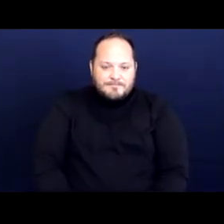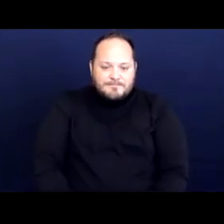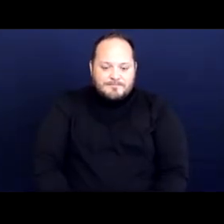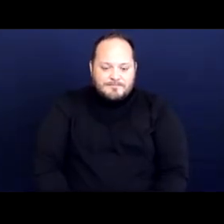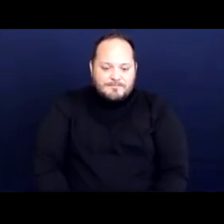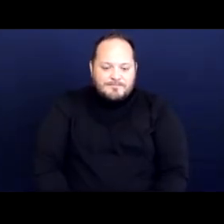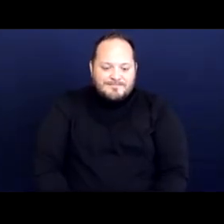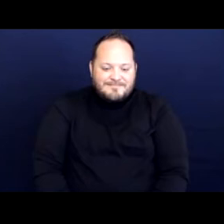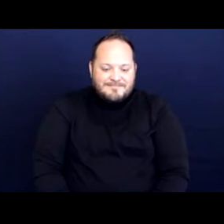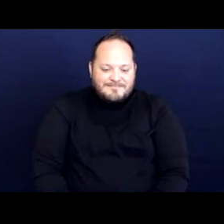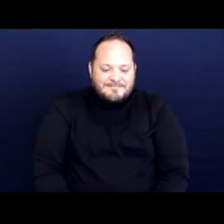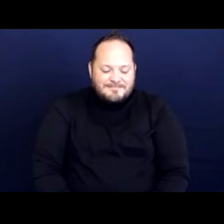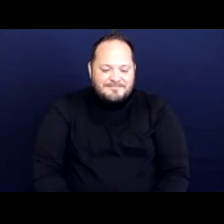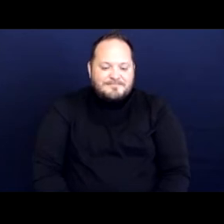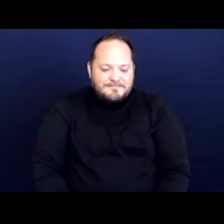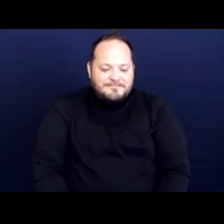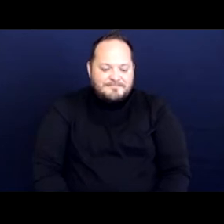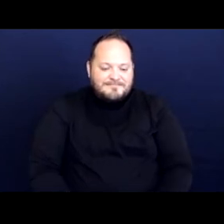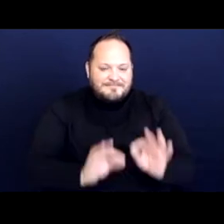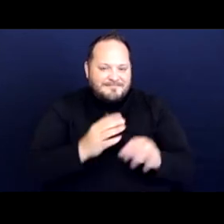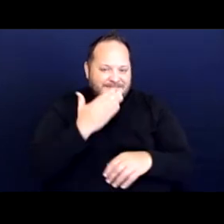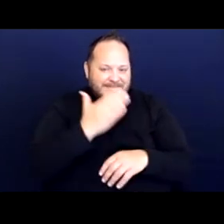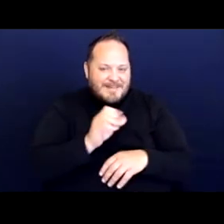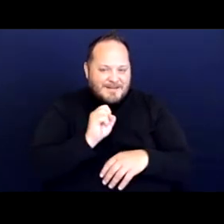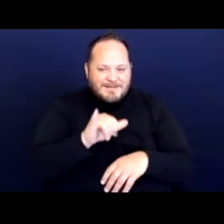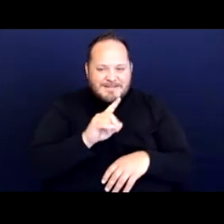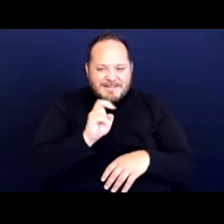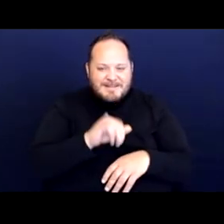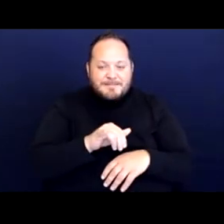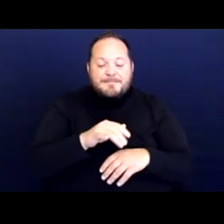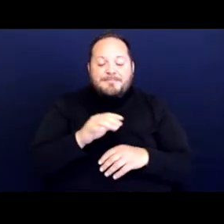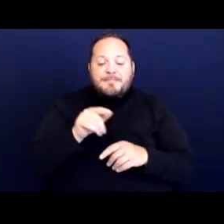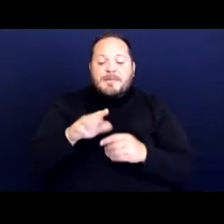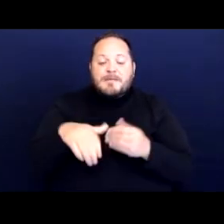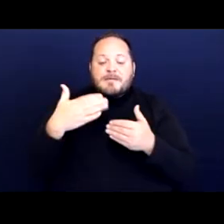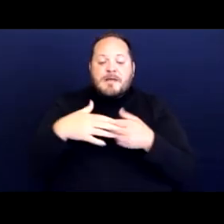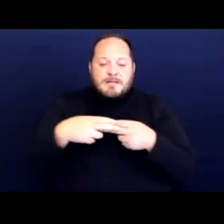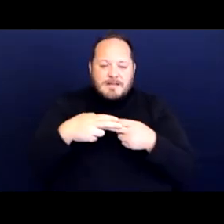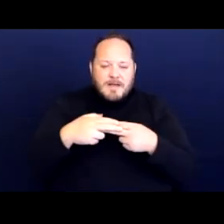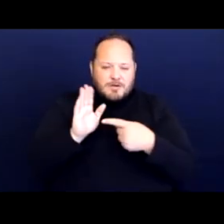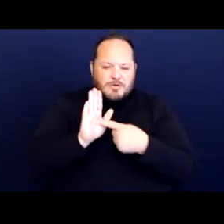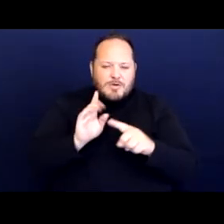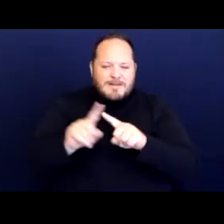[Elaine] Thanks Sydney. This next slide illustrates the different types of ordinances and enforcement activities